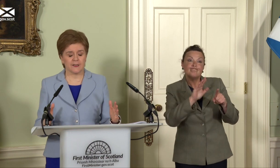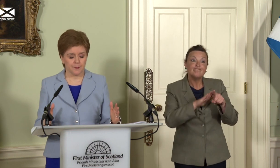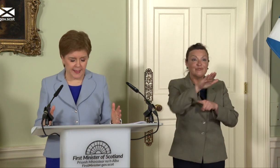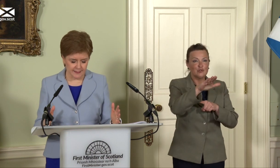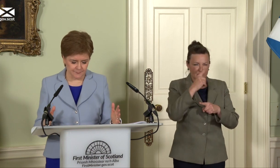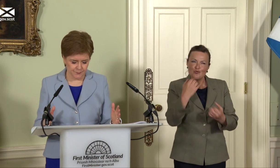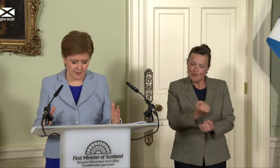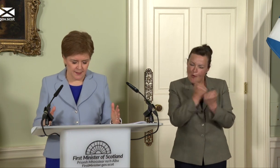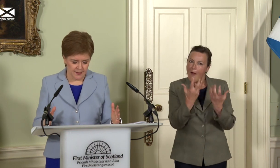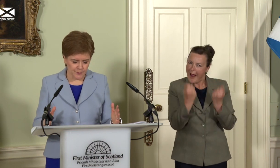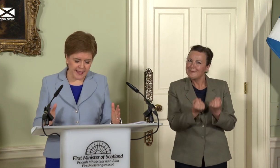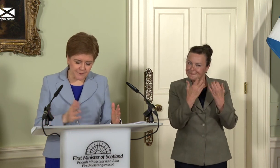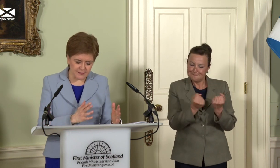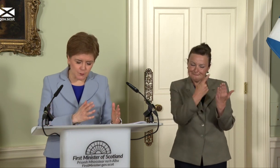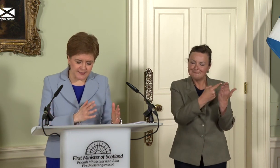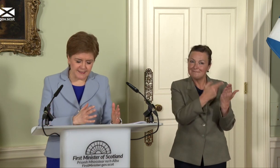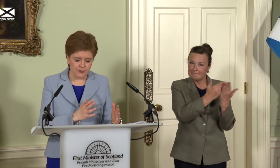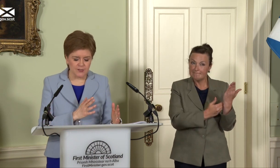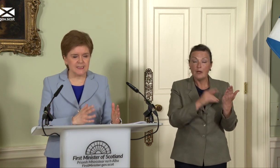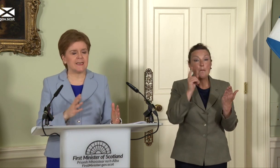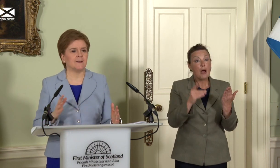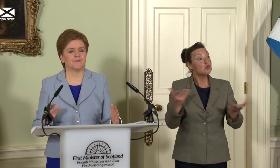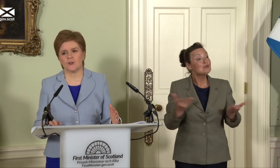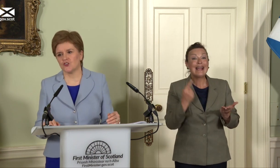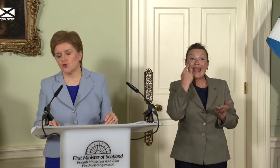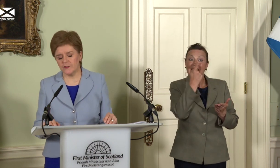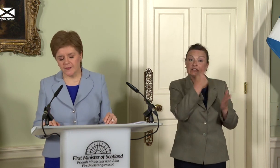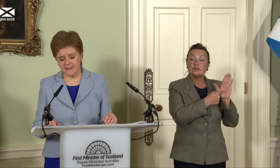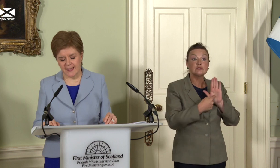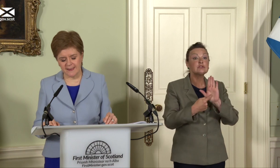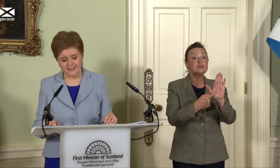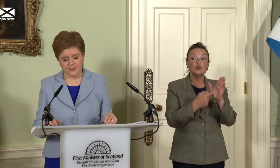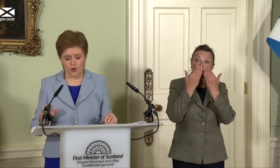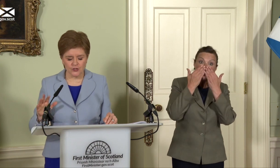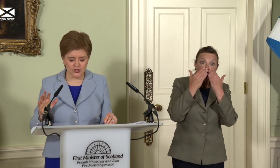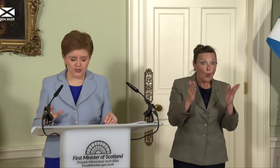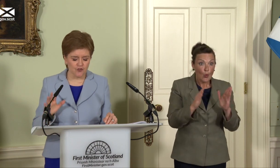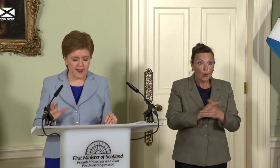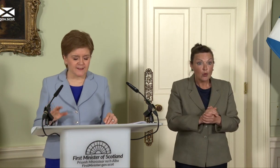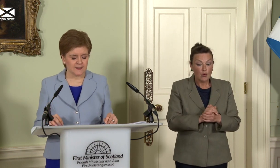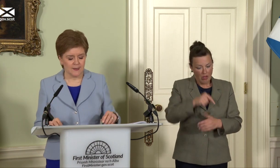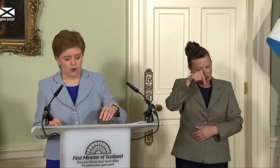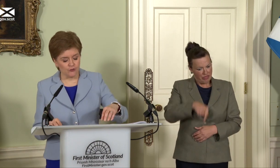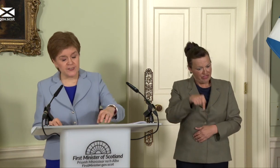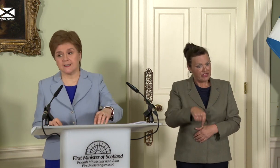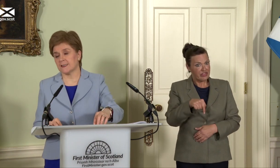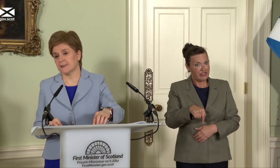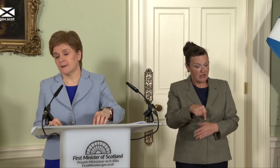compelling. But the evidence we set out today shows that this case does not just rest on recent